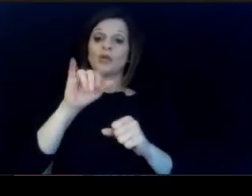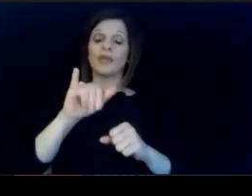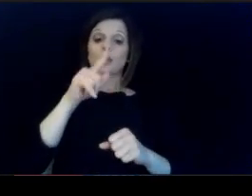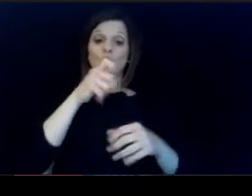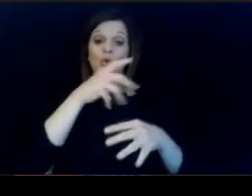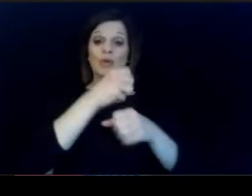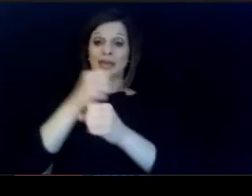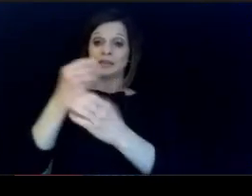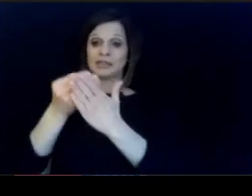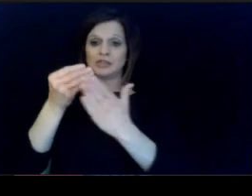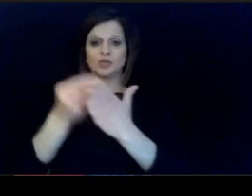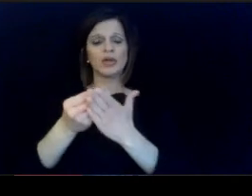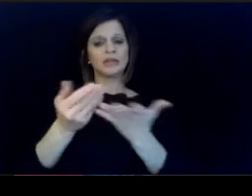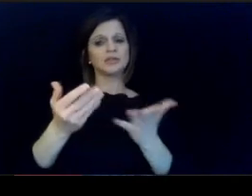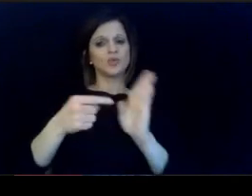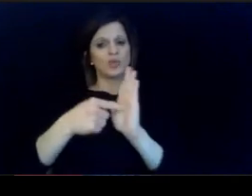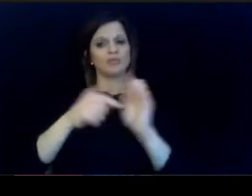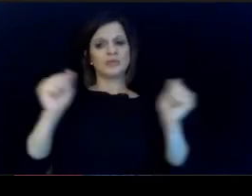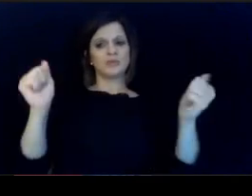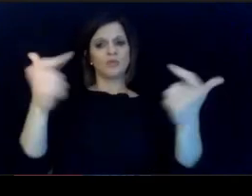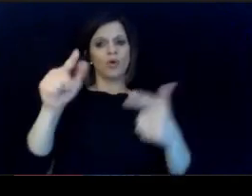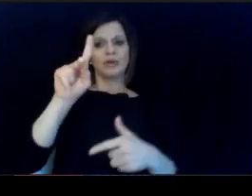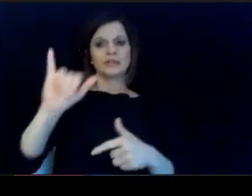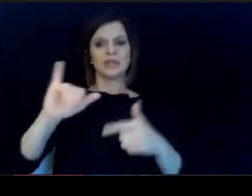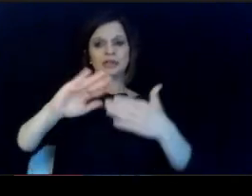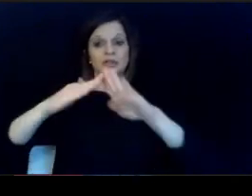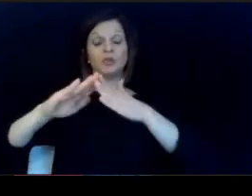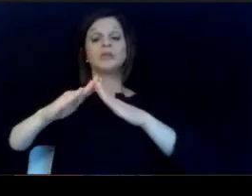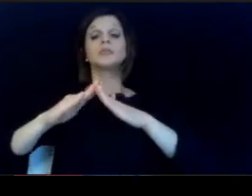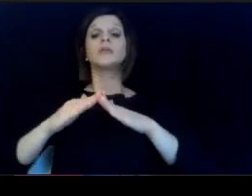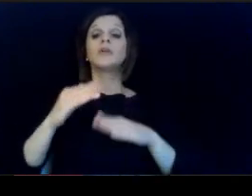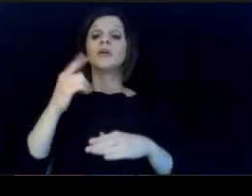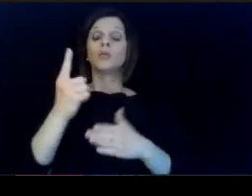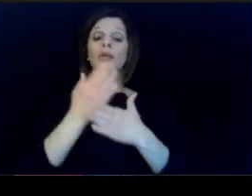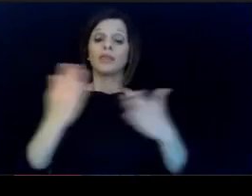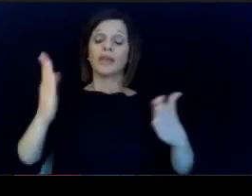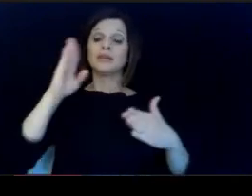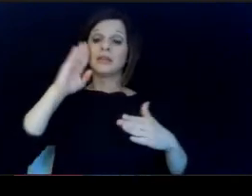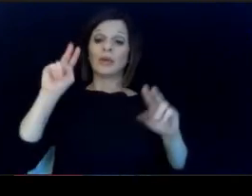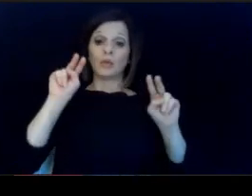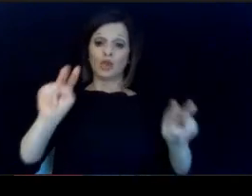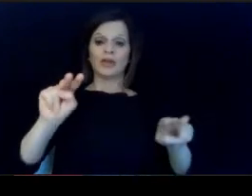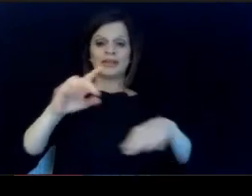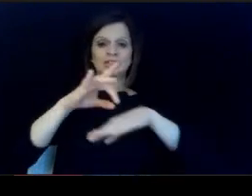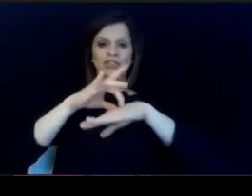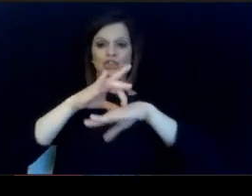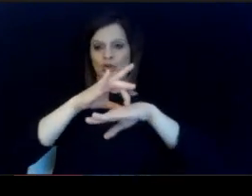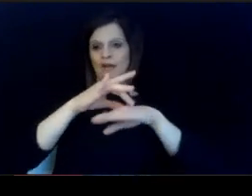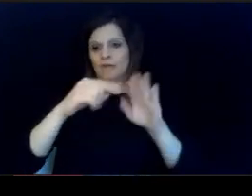of all of our Kentucky communities, so one of the factors that will be looking at is geographic representation.